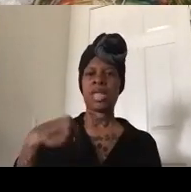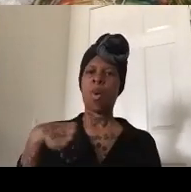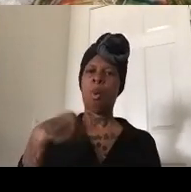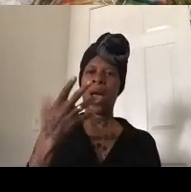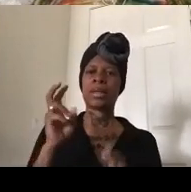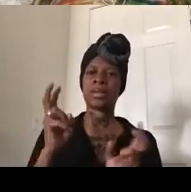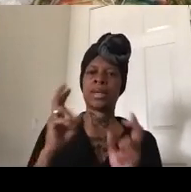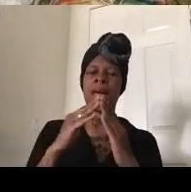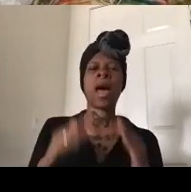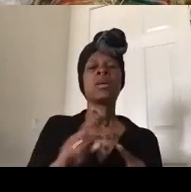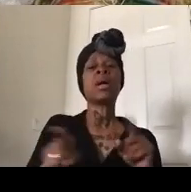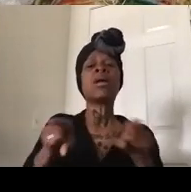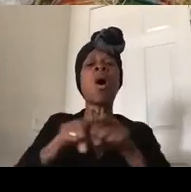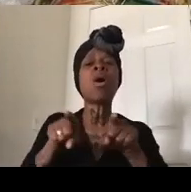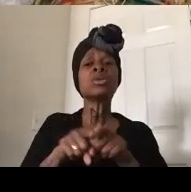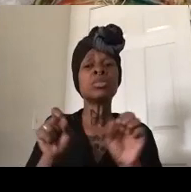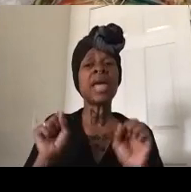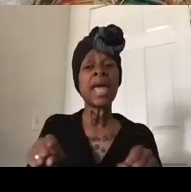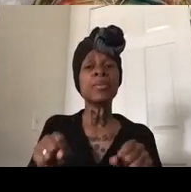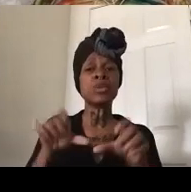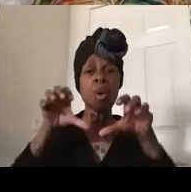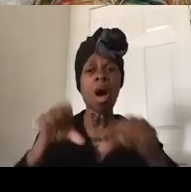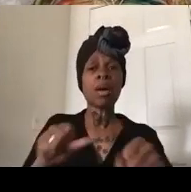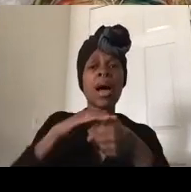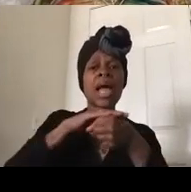elections which really may have an even bigger